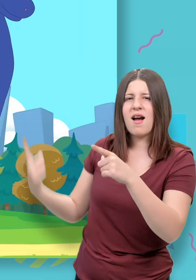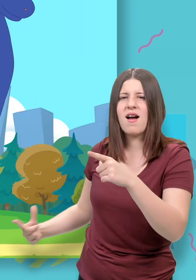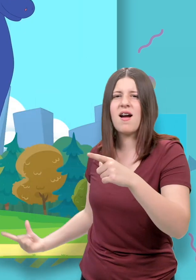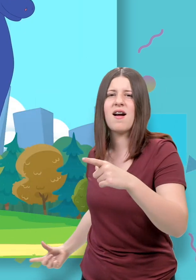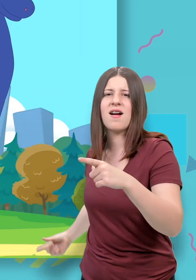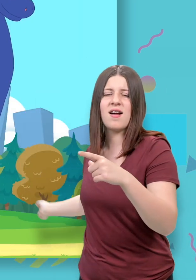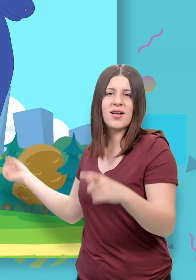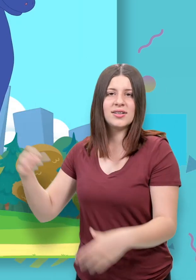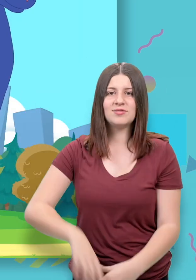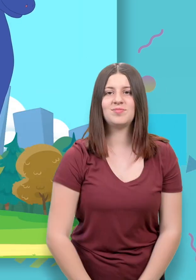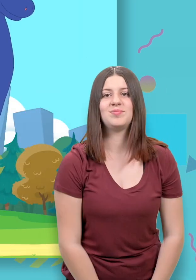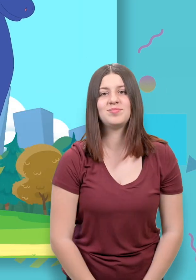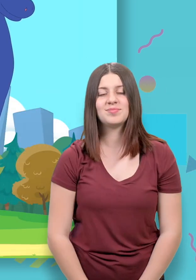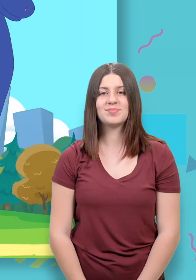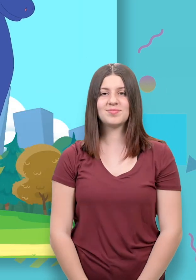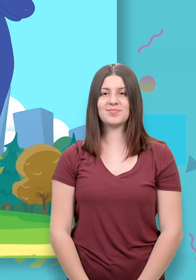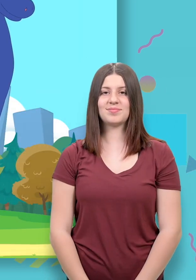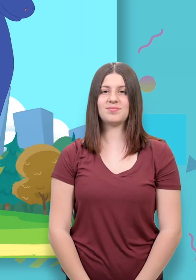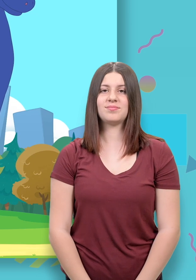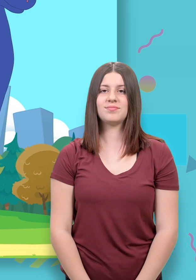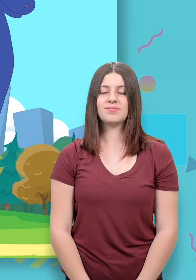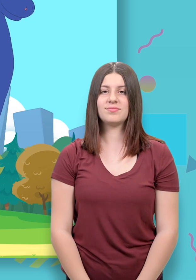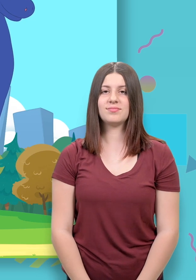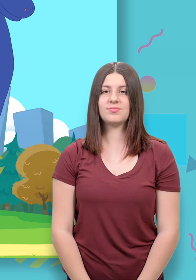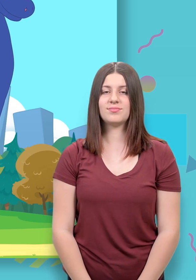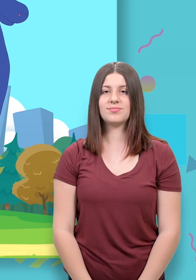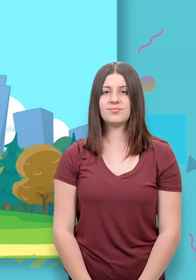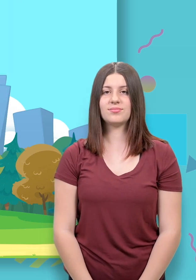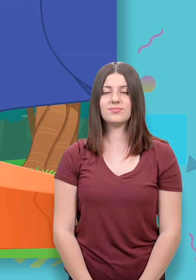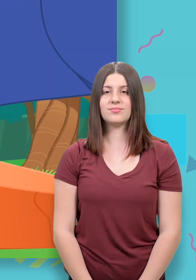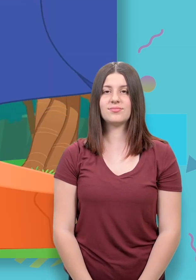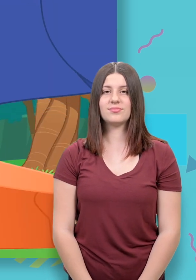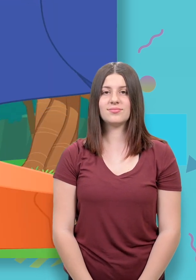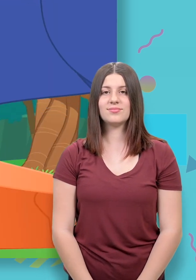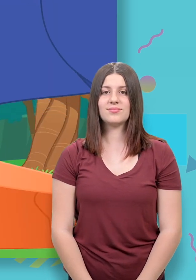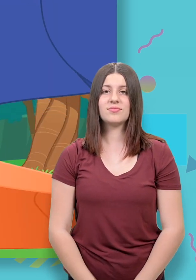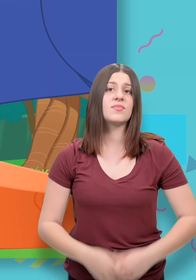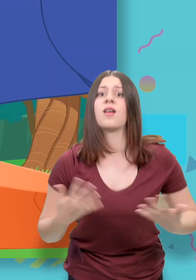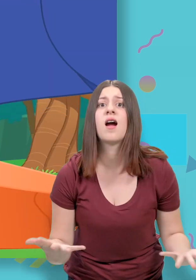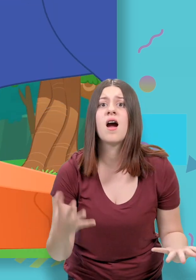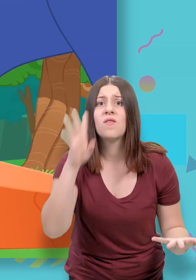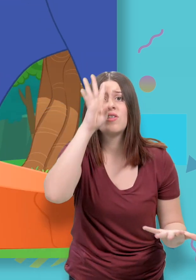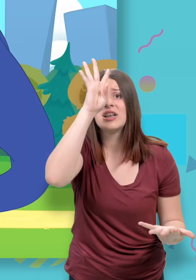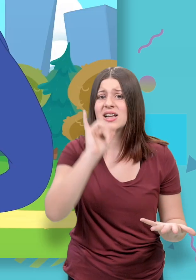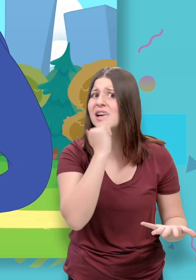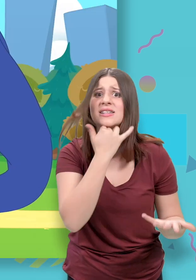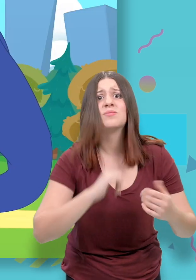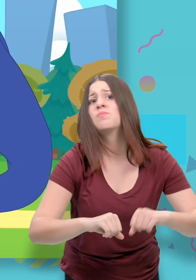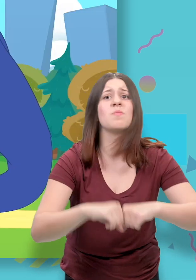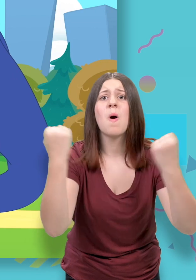[Morphle bouncing] (electronic buzzing) Oh no, the invention broke!